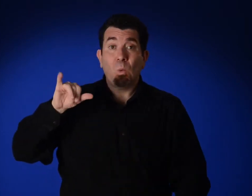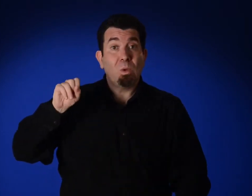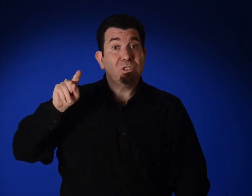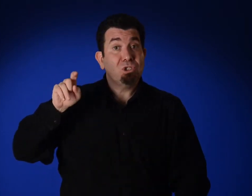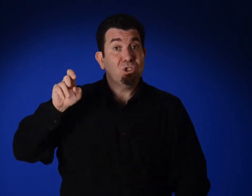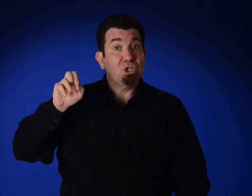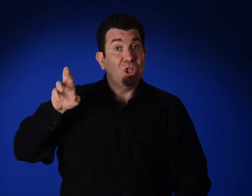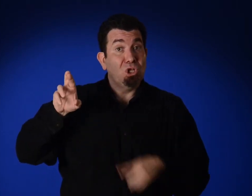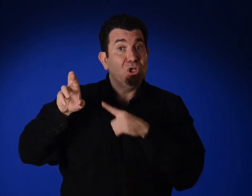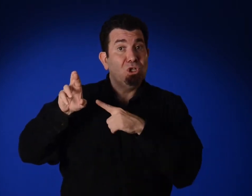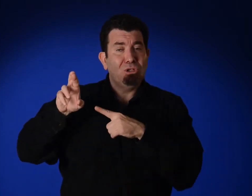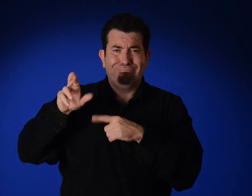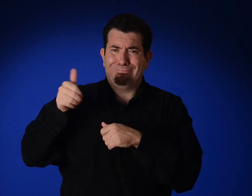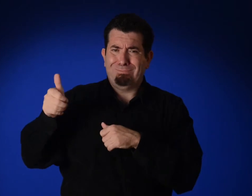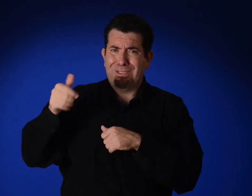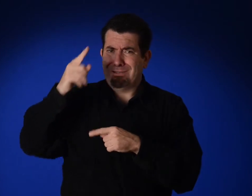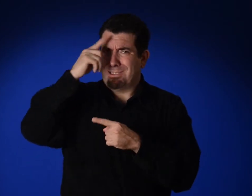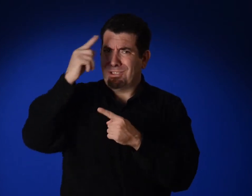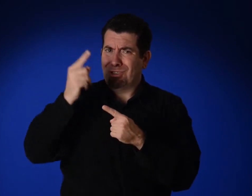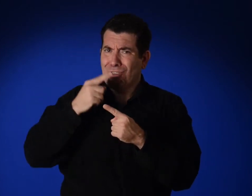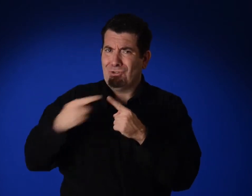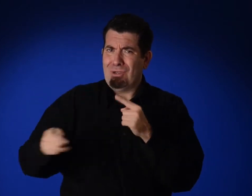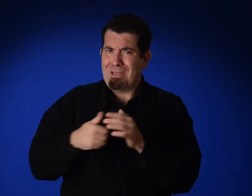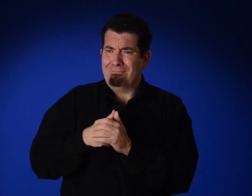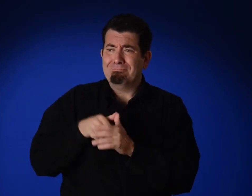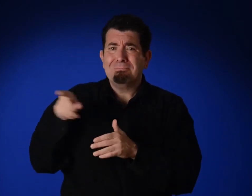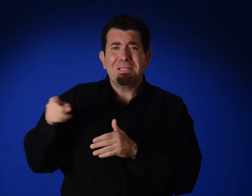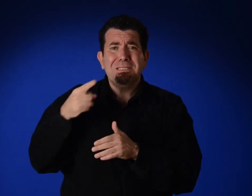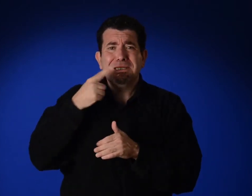Whistler disagreed with this sentiment.